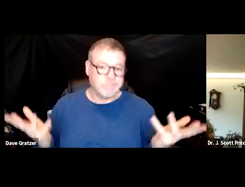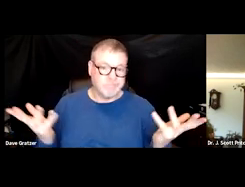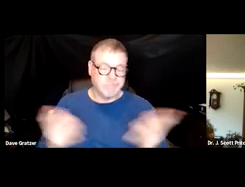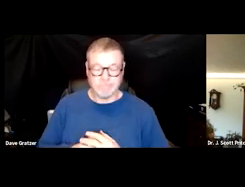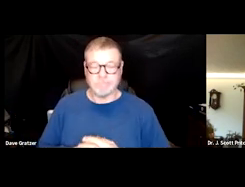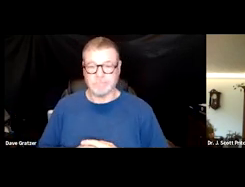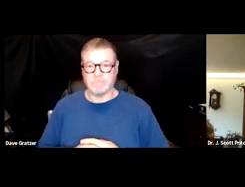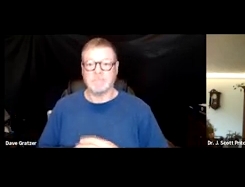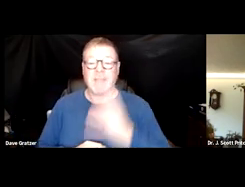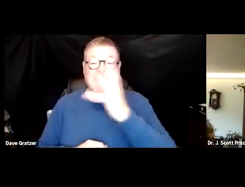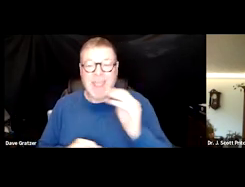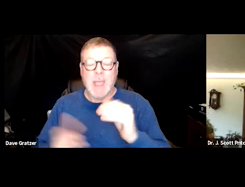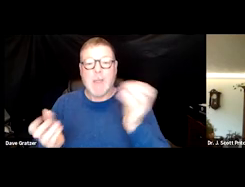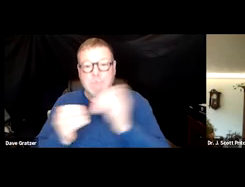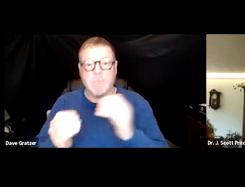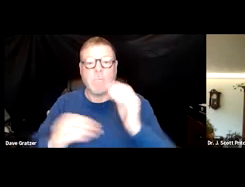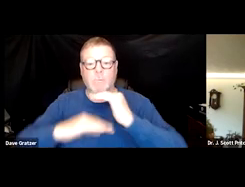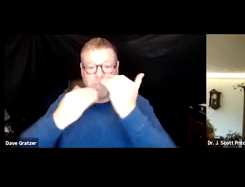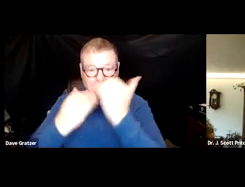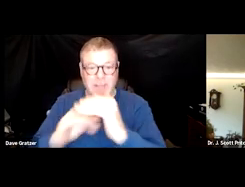and therefore be more limiting to the individual.